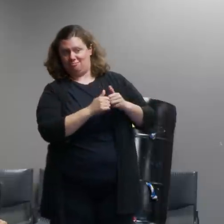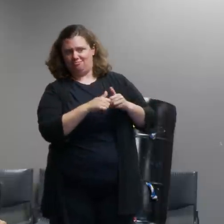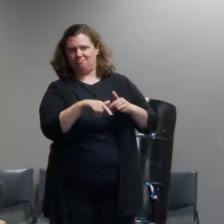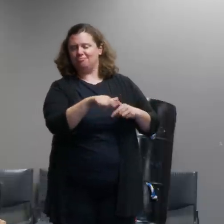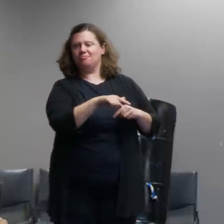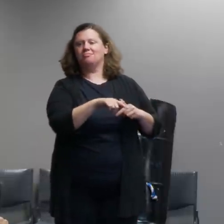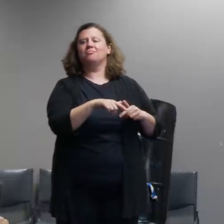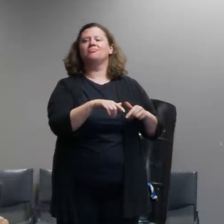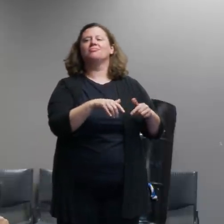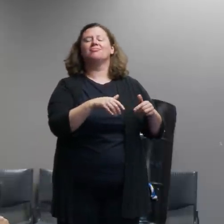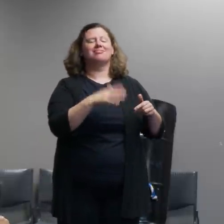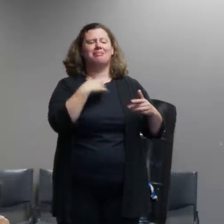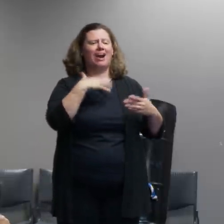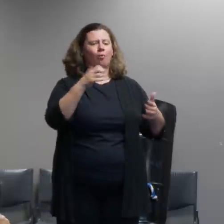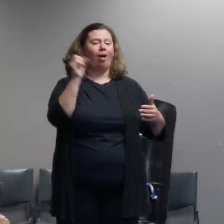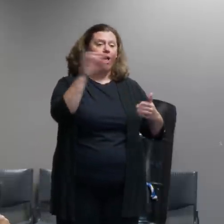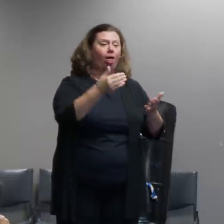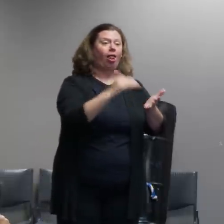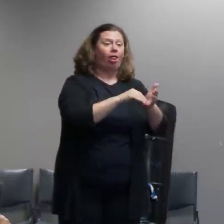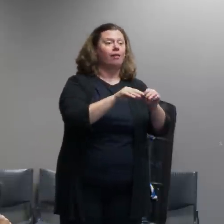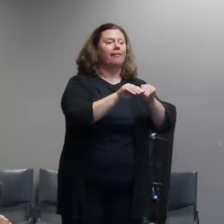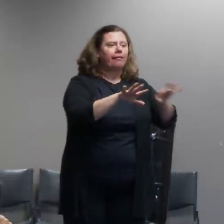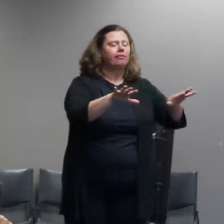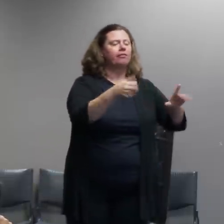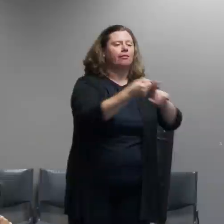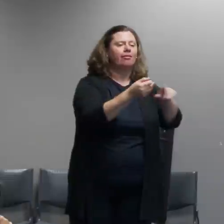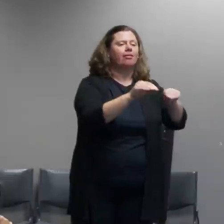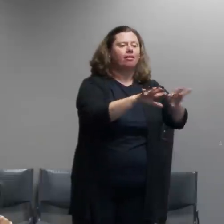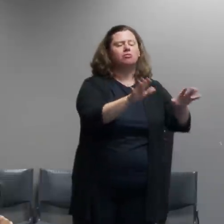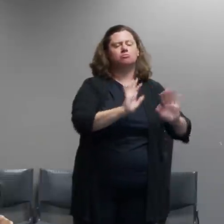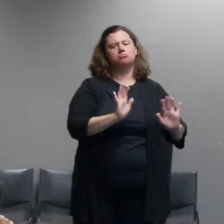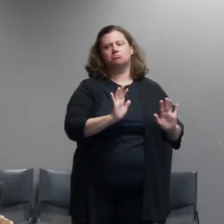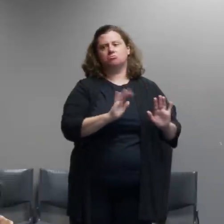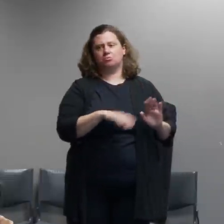that event went on at a pretty high